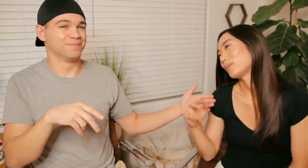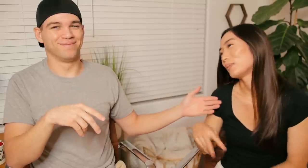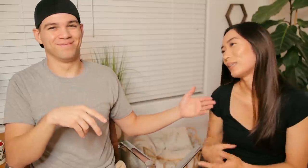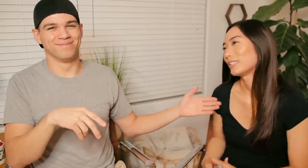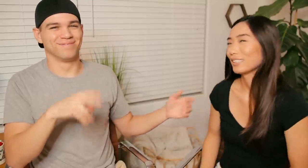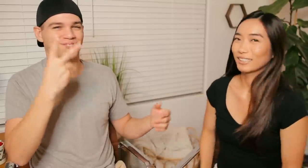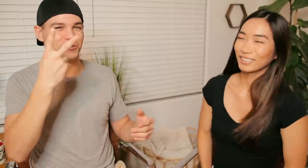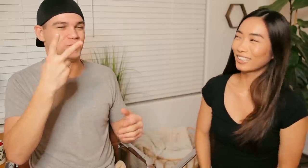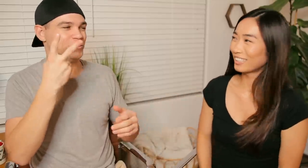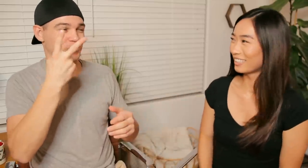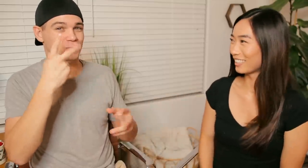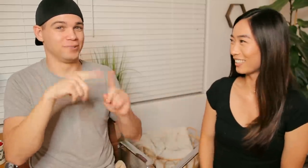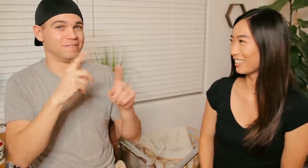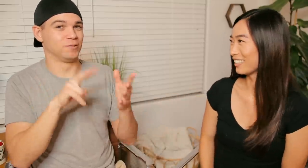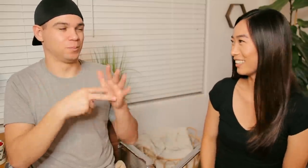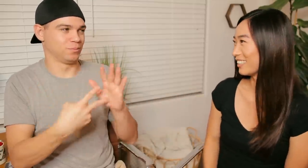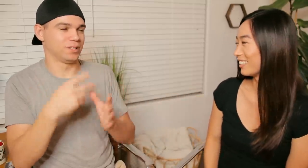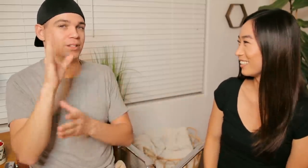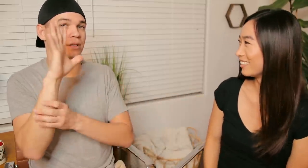that's what it means R: two different meanings